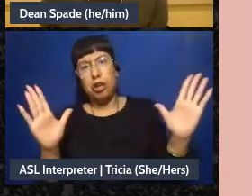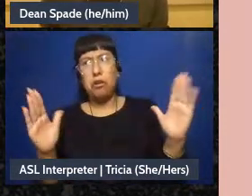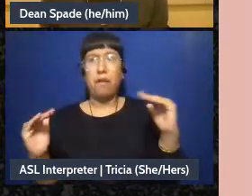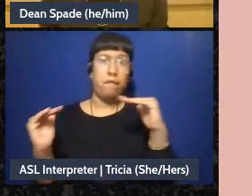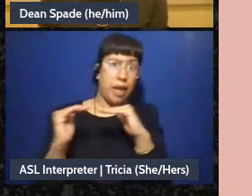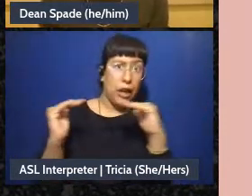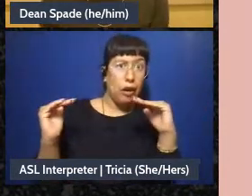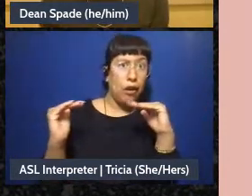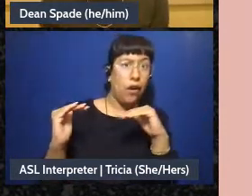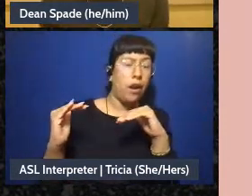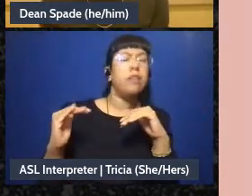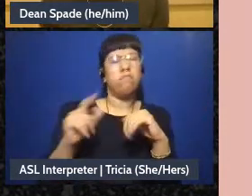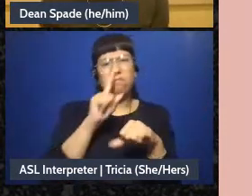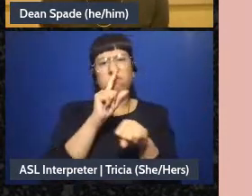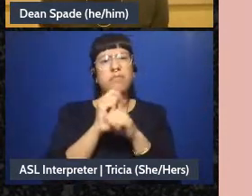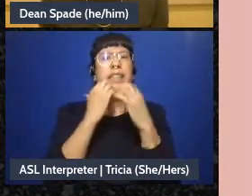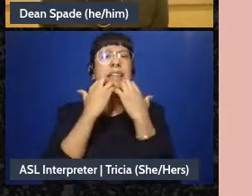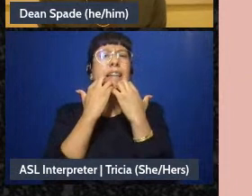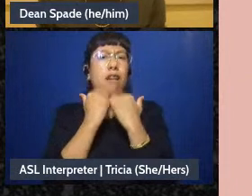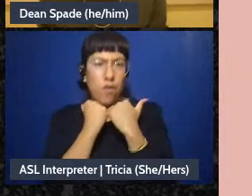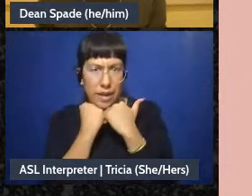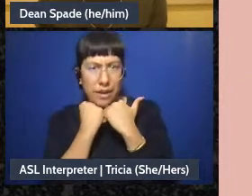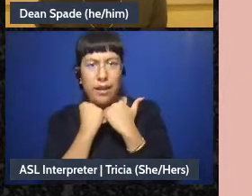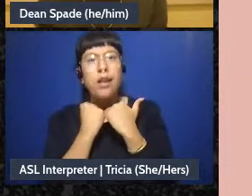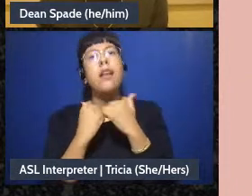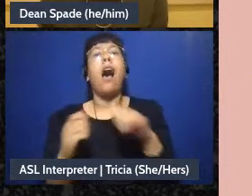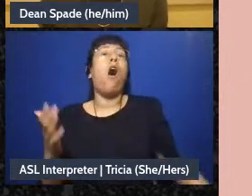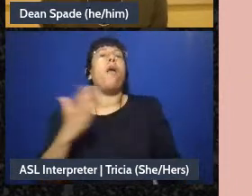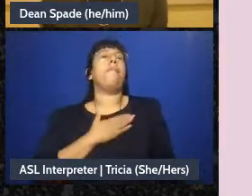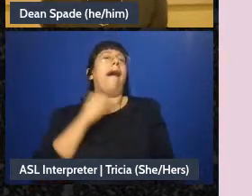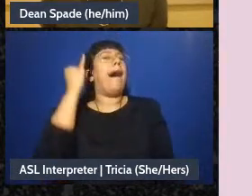just actually caring about that, not just about getting my idea through or something